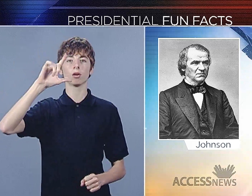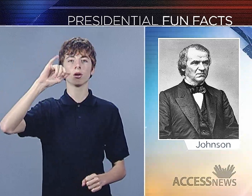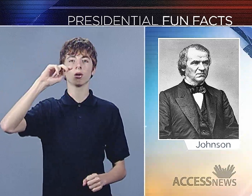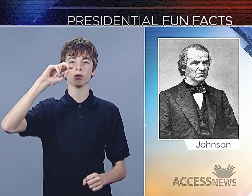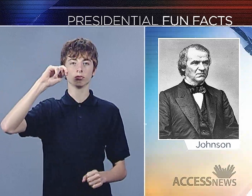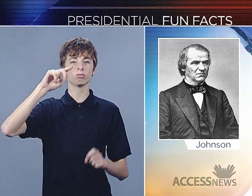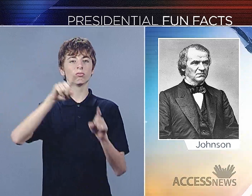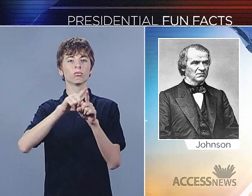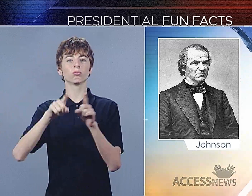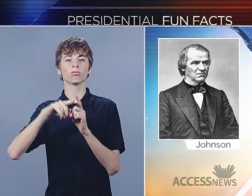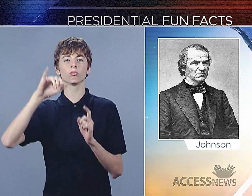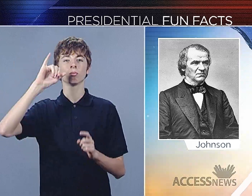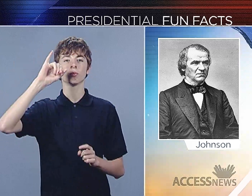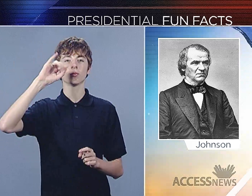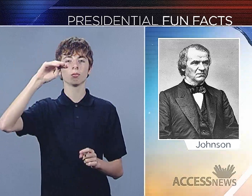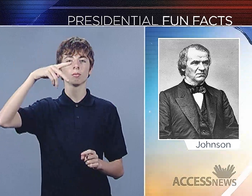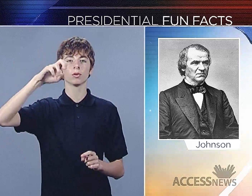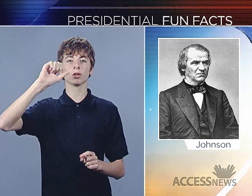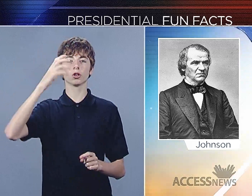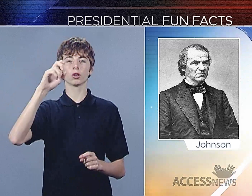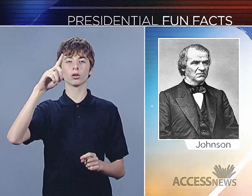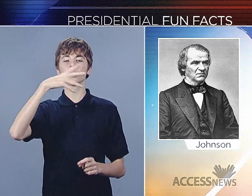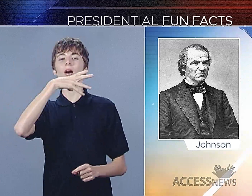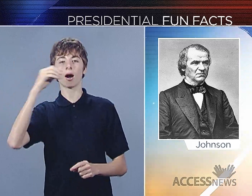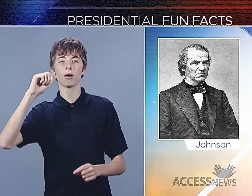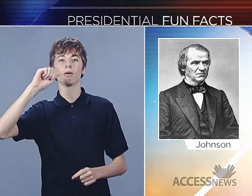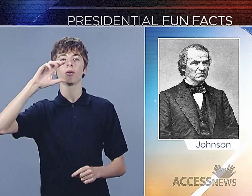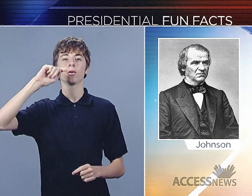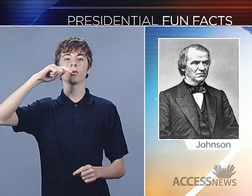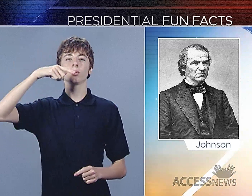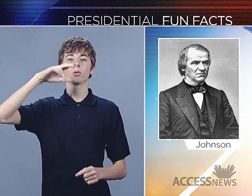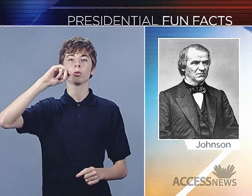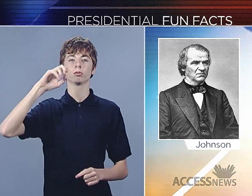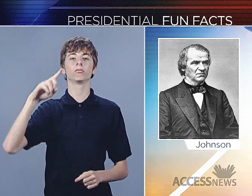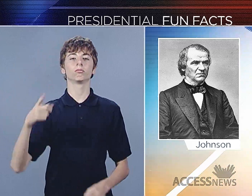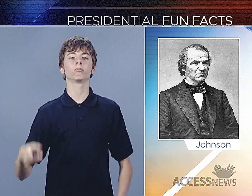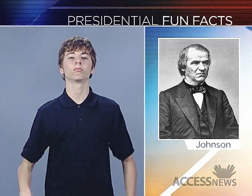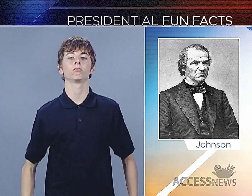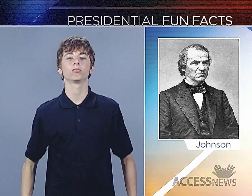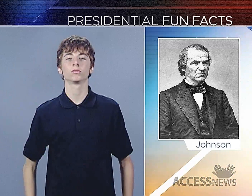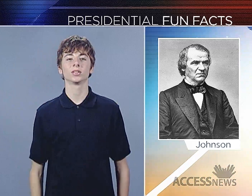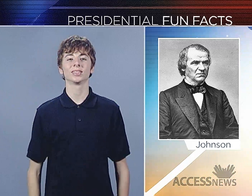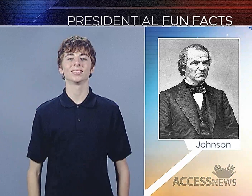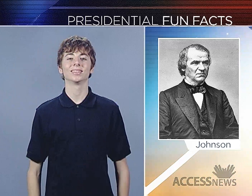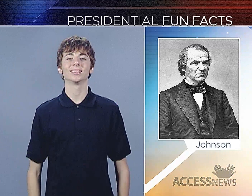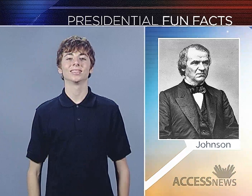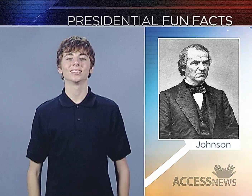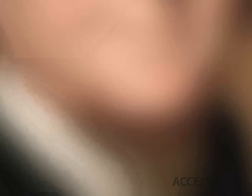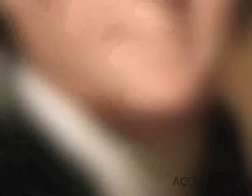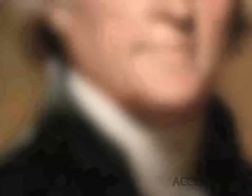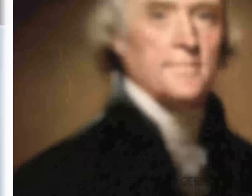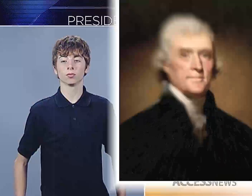131 years later, another president, Bill Clinton, was also impeached and acquitted.